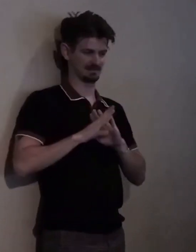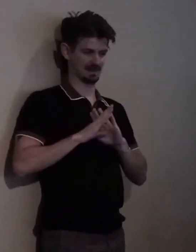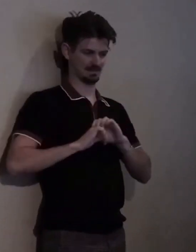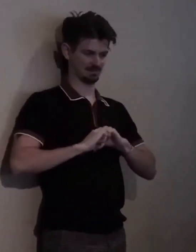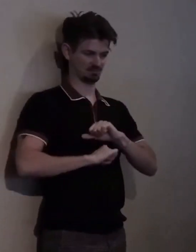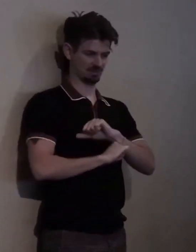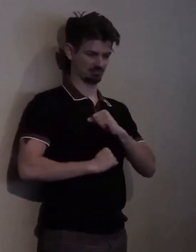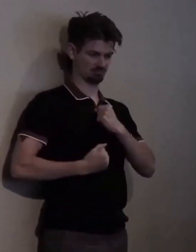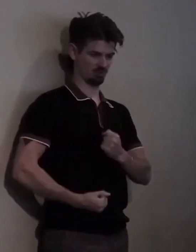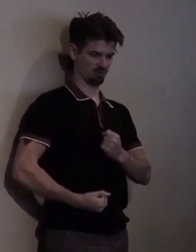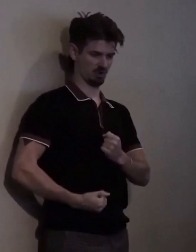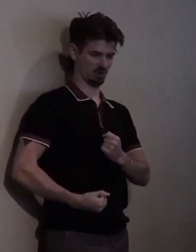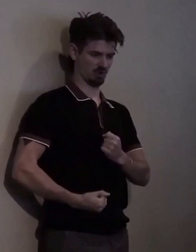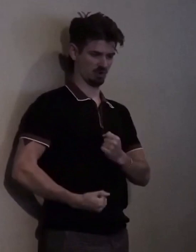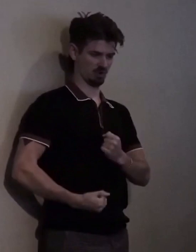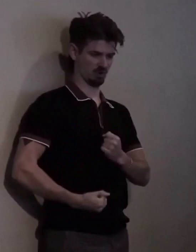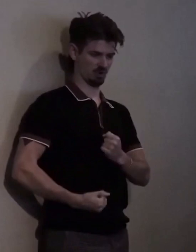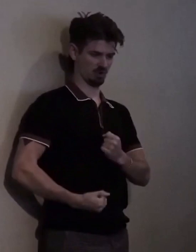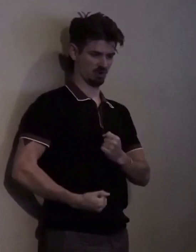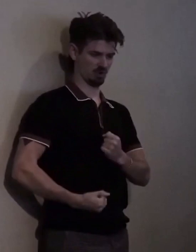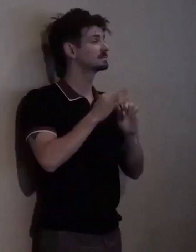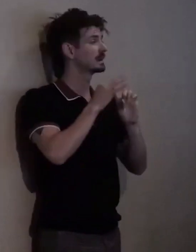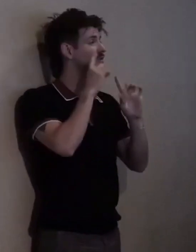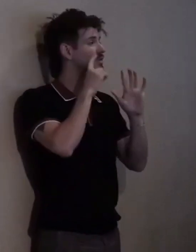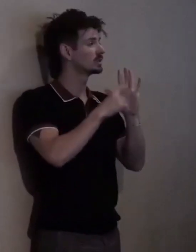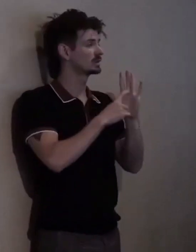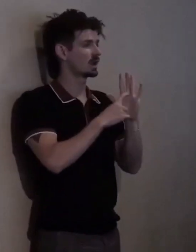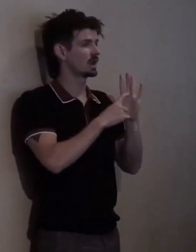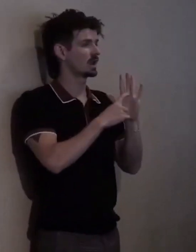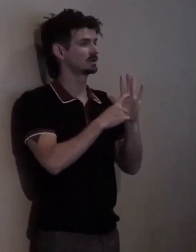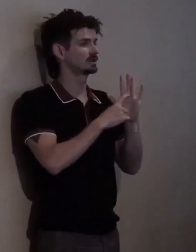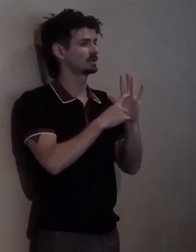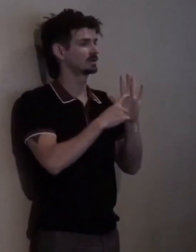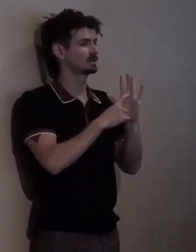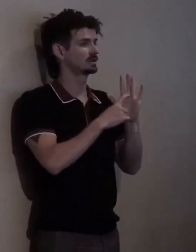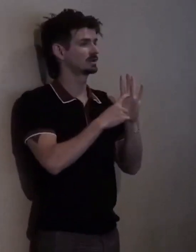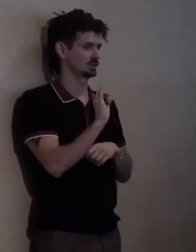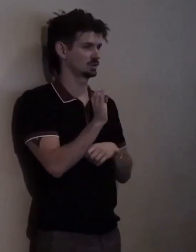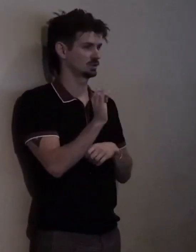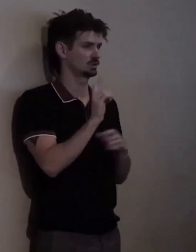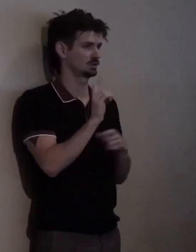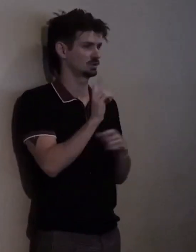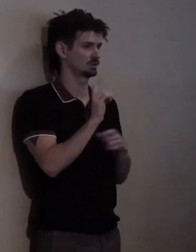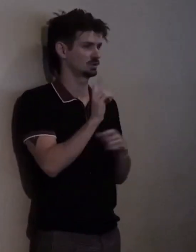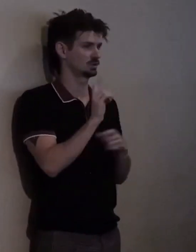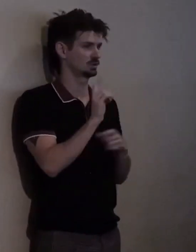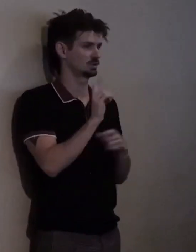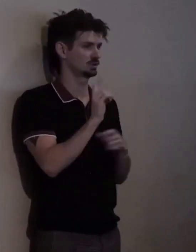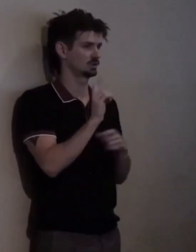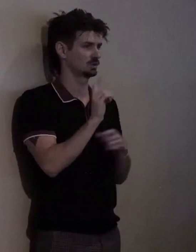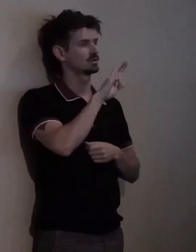I want to give a special acknowledgment also... As well... To Dr. Rachel Storm here in the back.